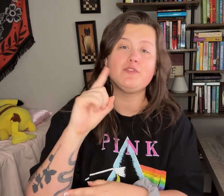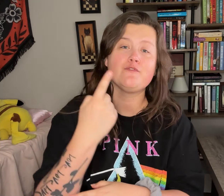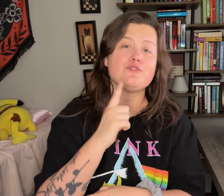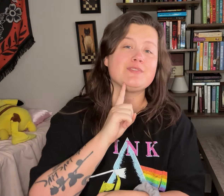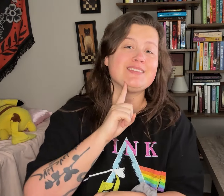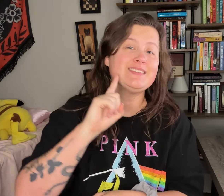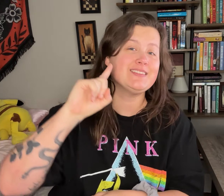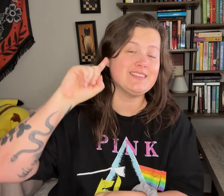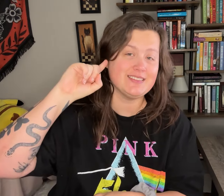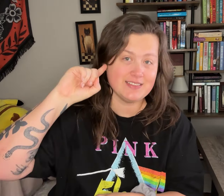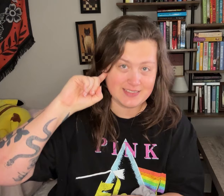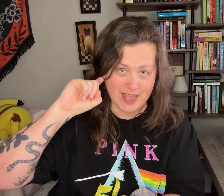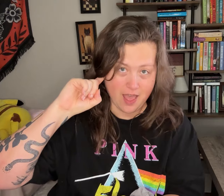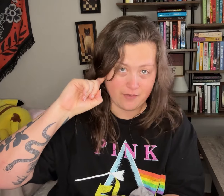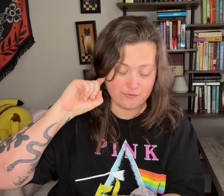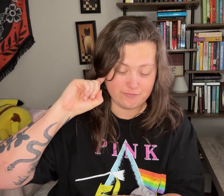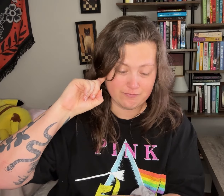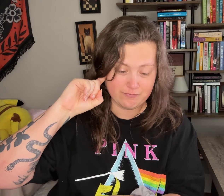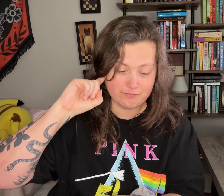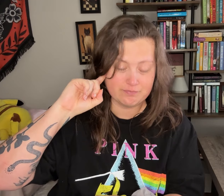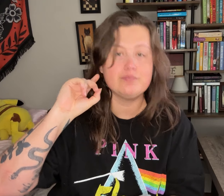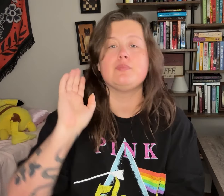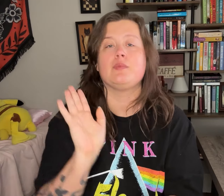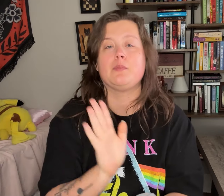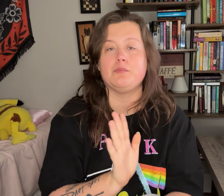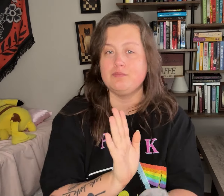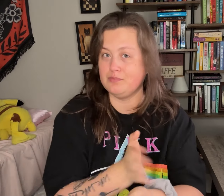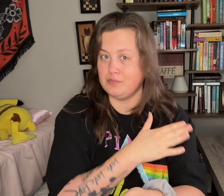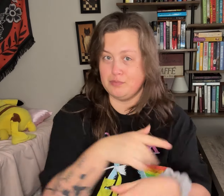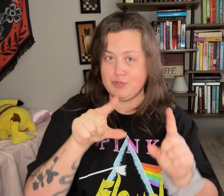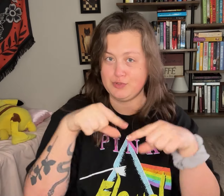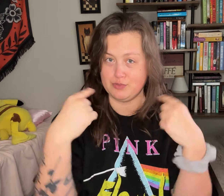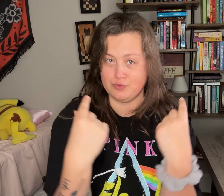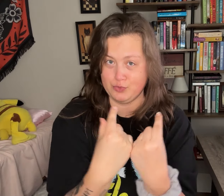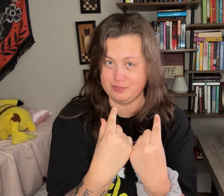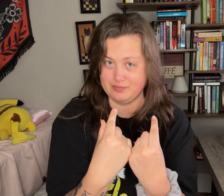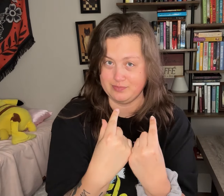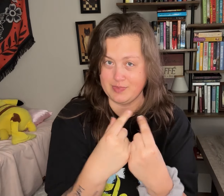The first deaf music idol group.